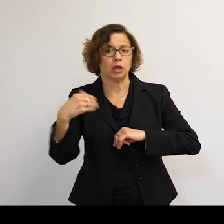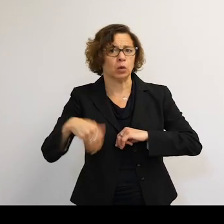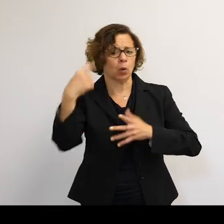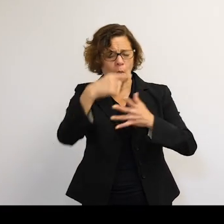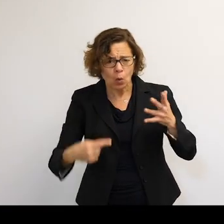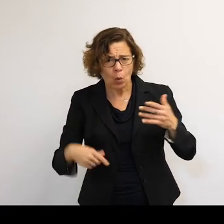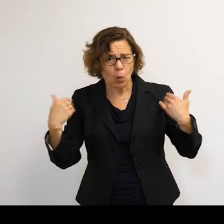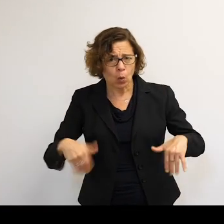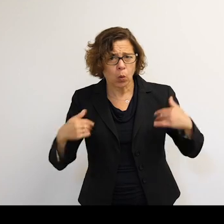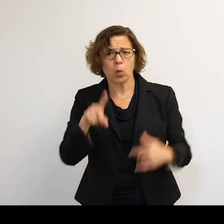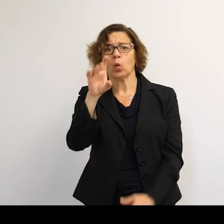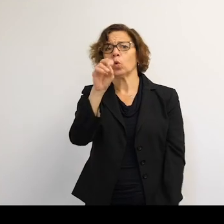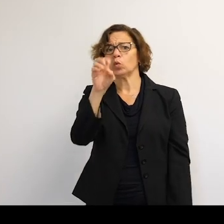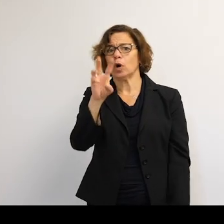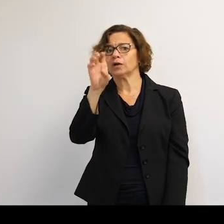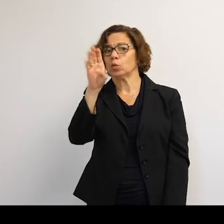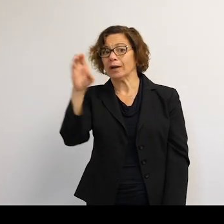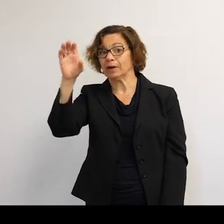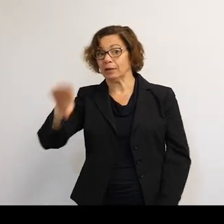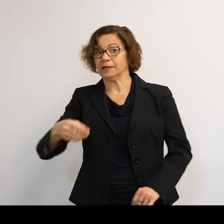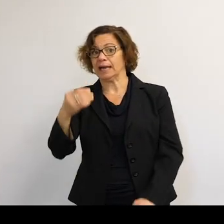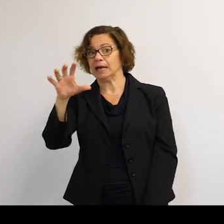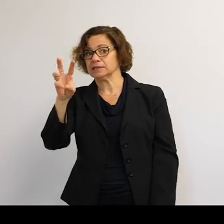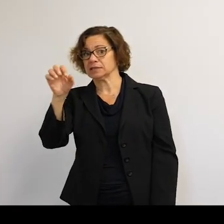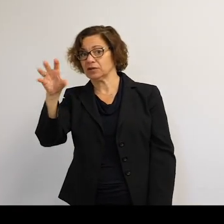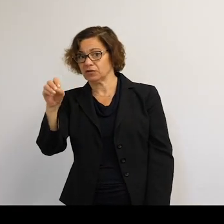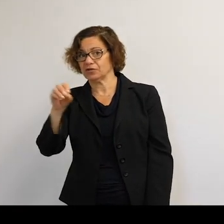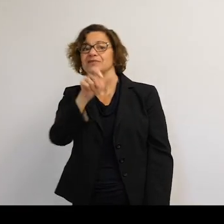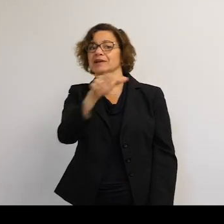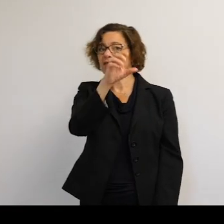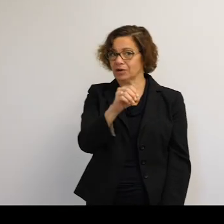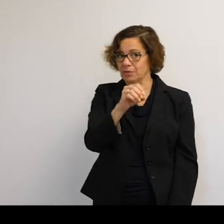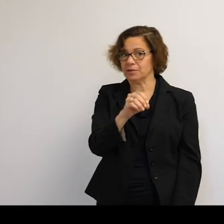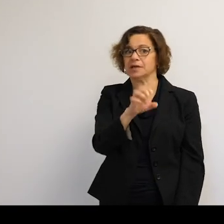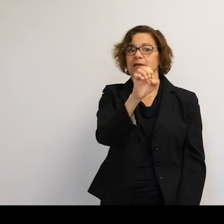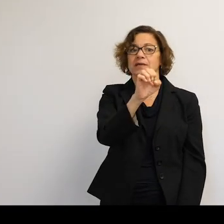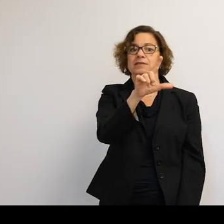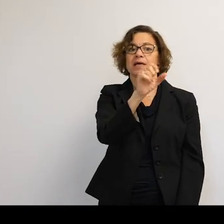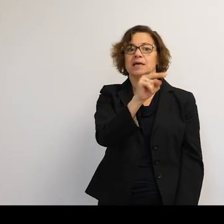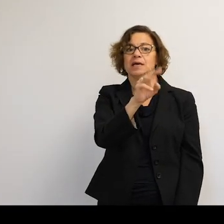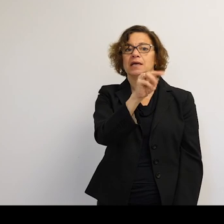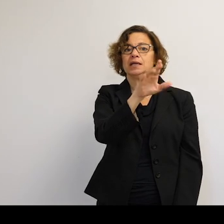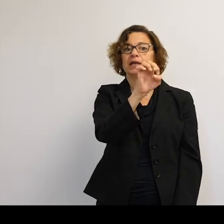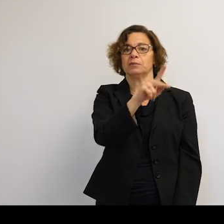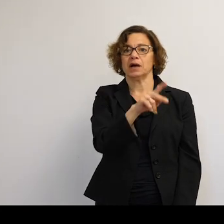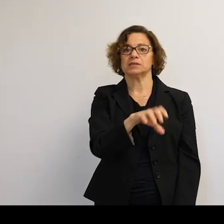But OneWeb aren't the only game in town. Not to be outdone, Elon Musk and SpaceX have their own plans